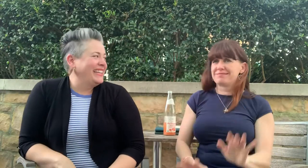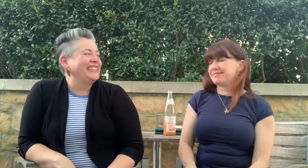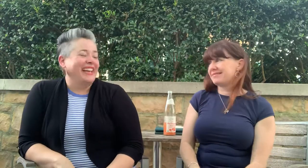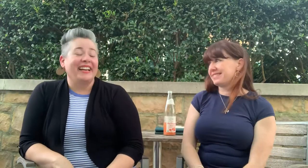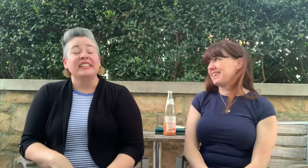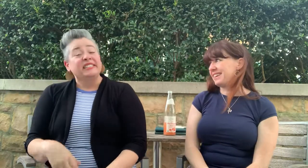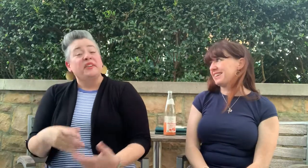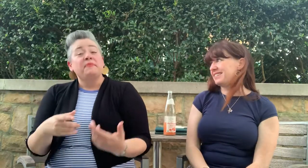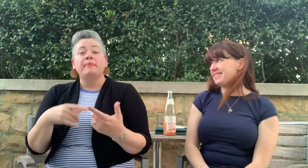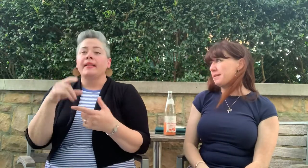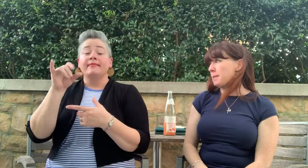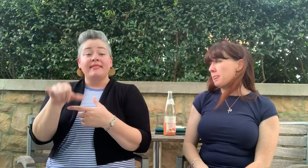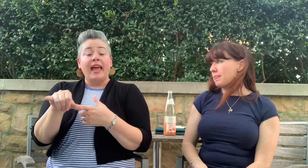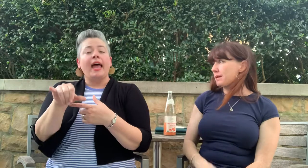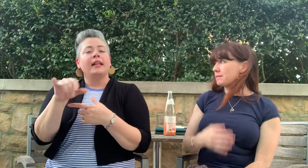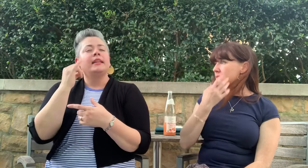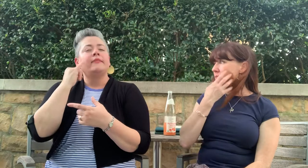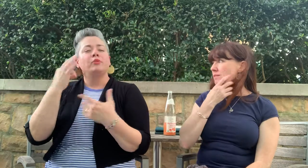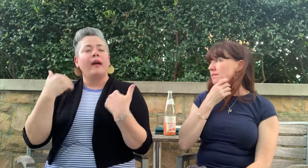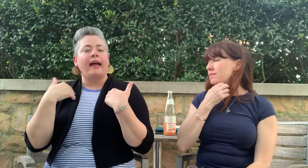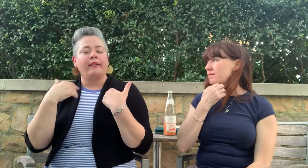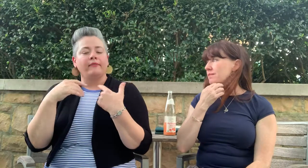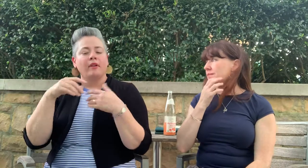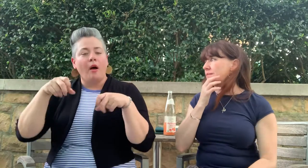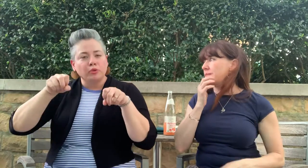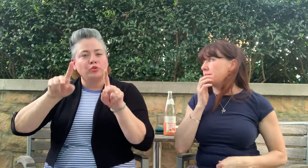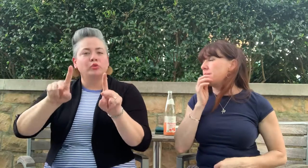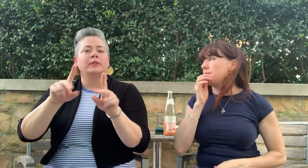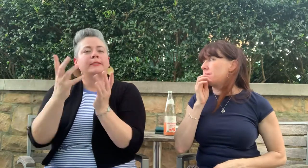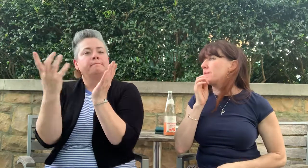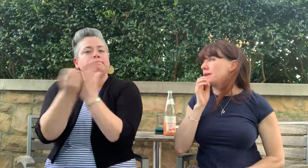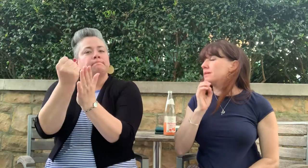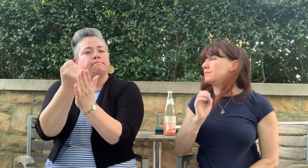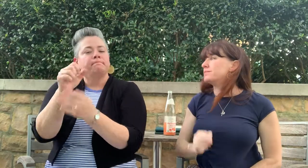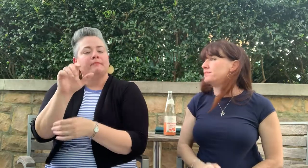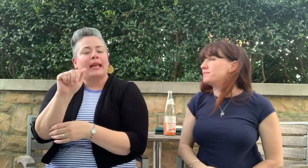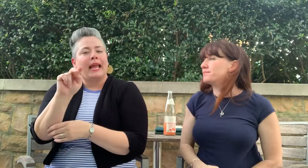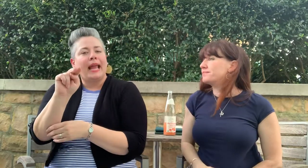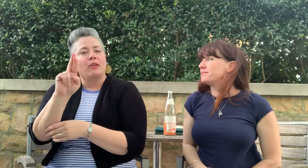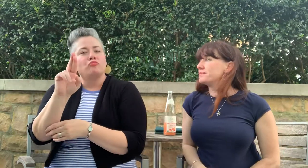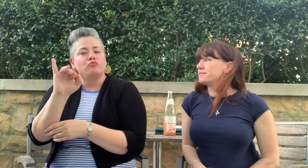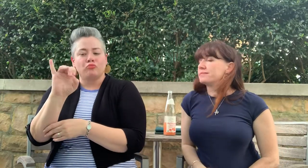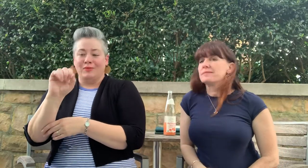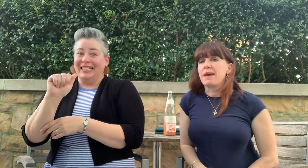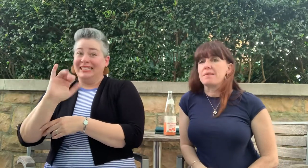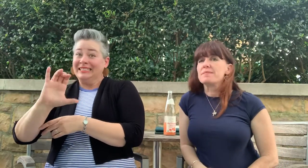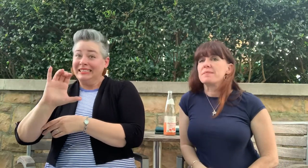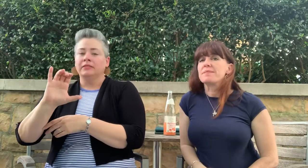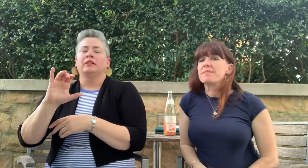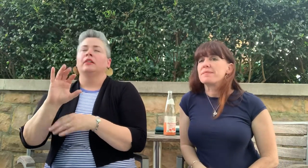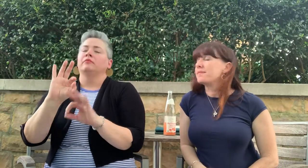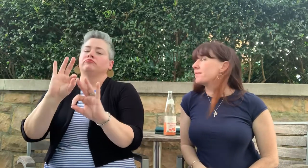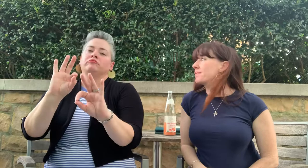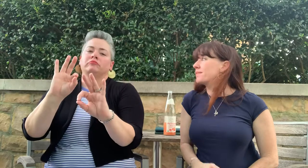If you have the opportunity, stay at An Riasc.